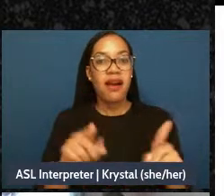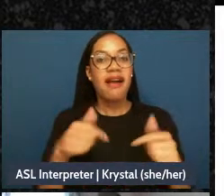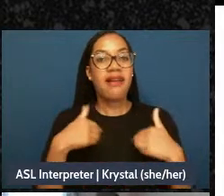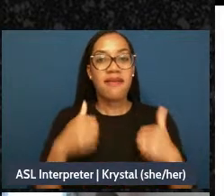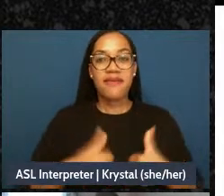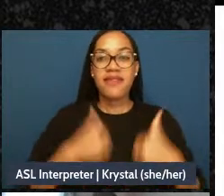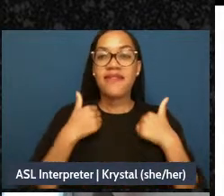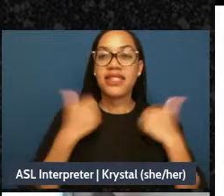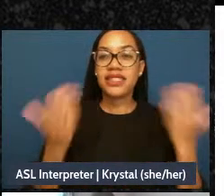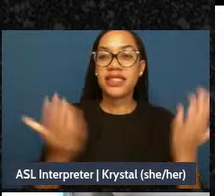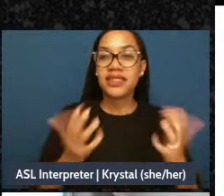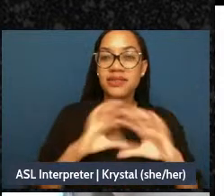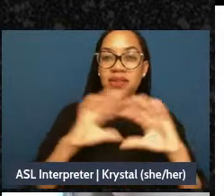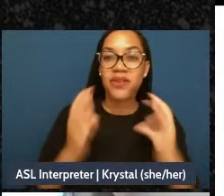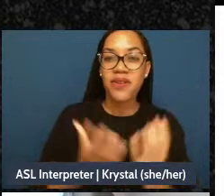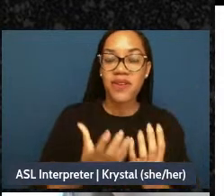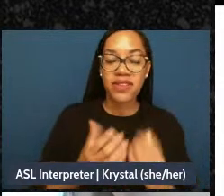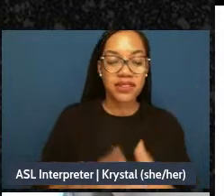Any other reflections from that exercise